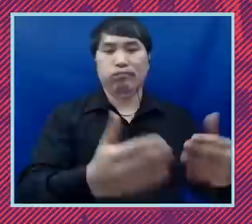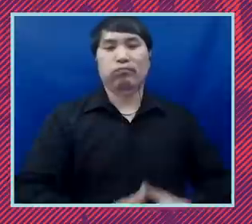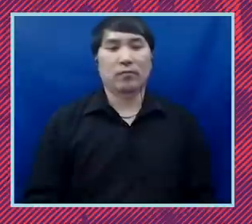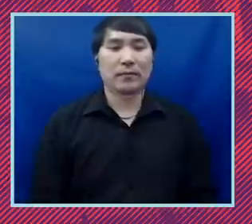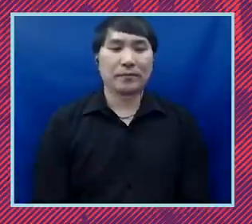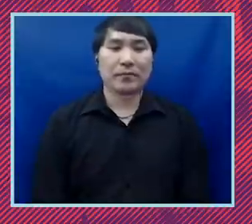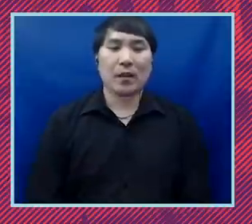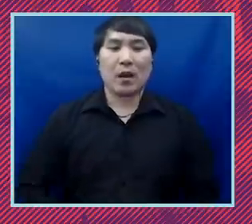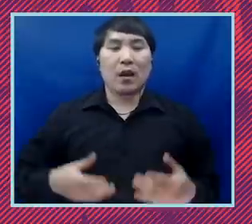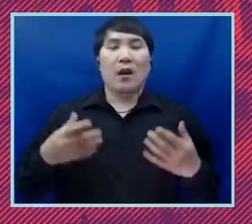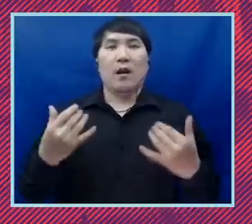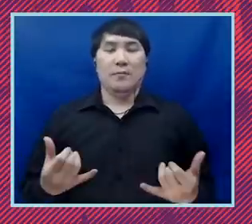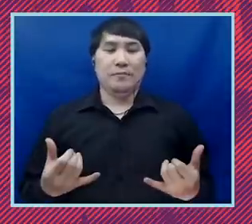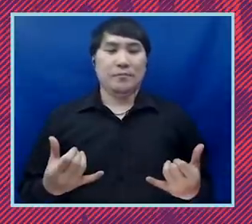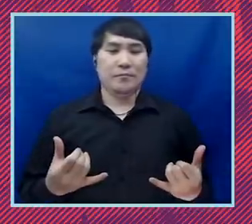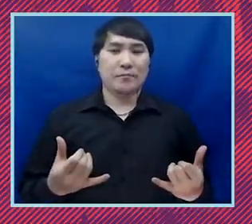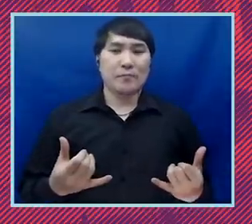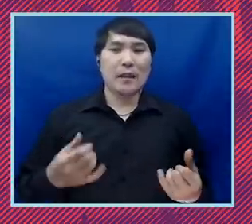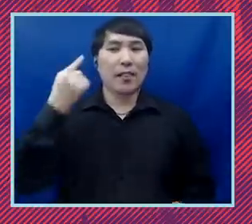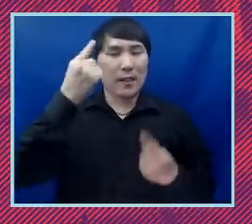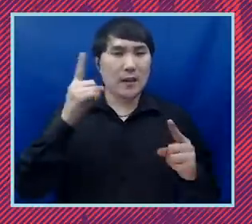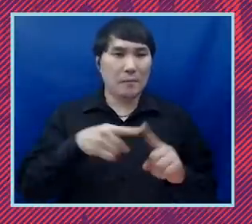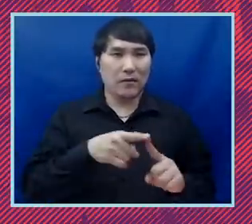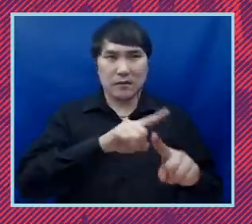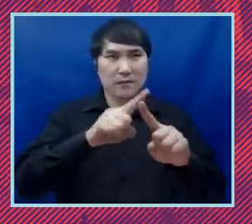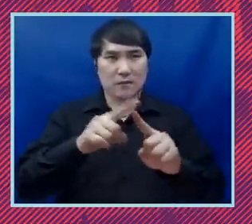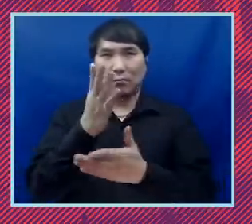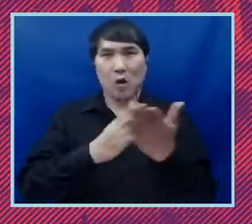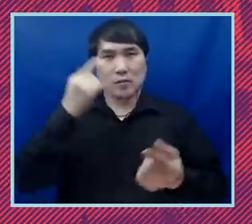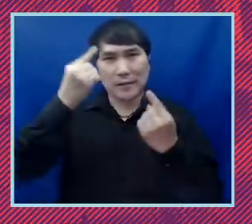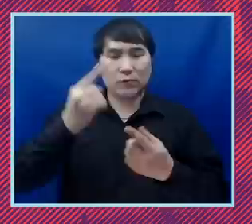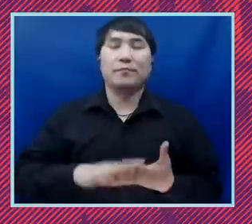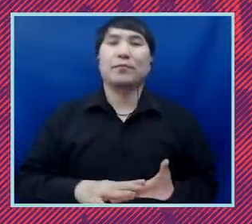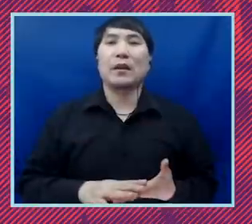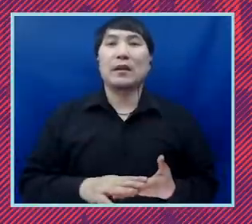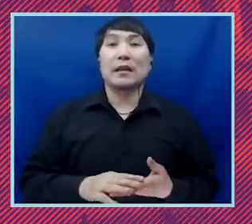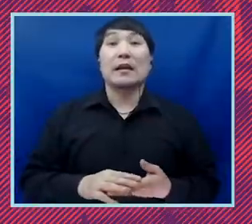So talk a little bit about the pieces. Yeah, yeah. The systemic equality agenda is a comprehensive